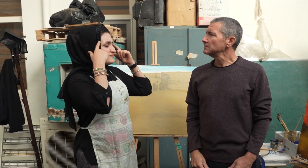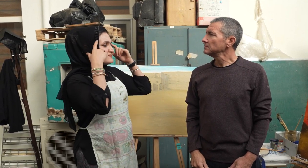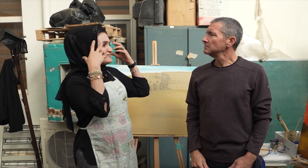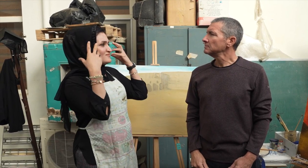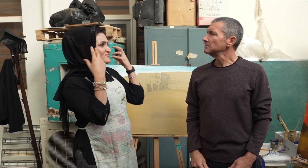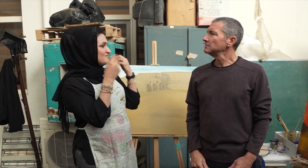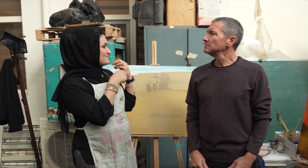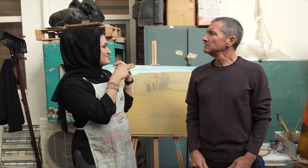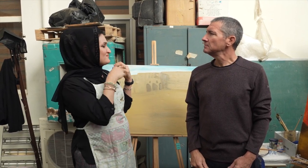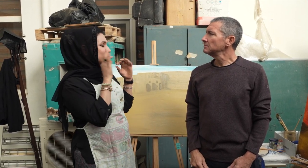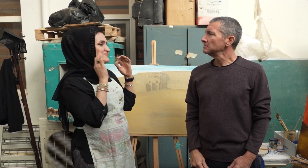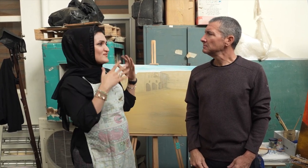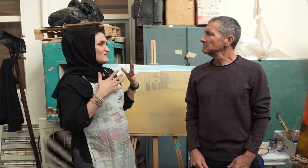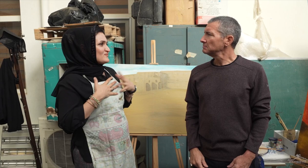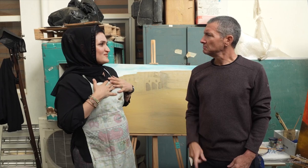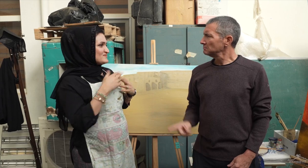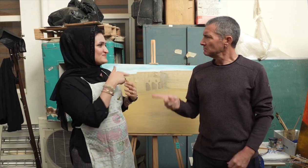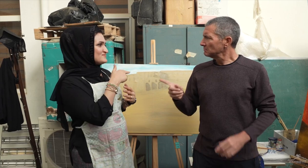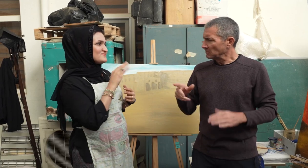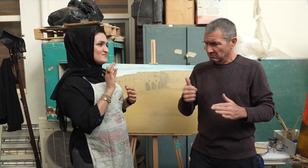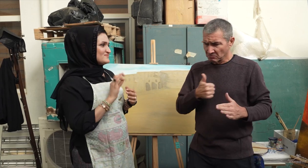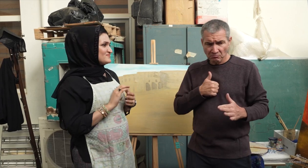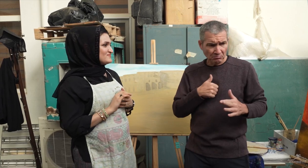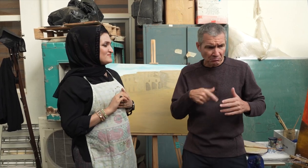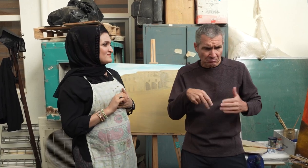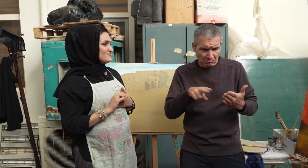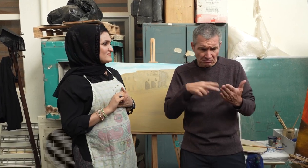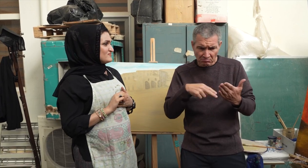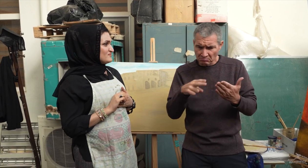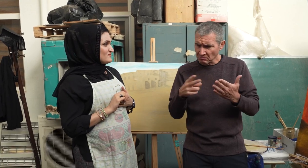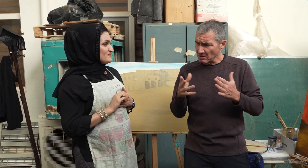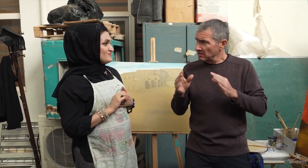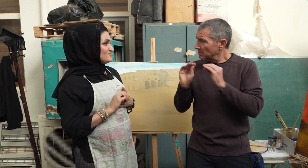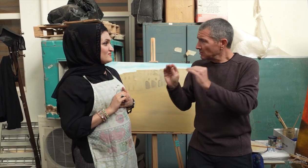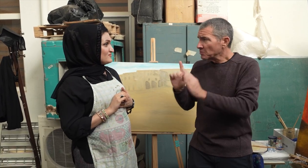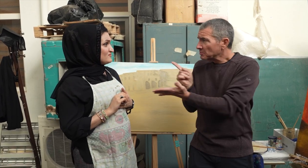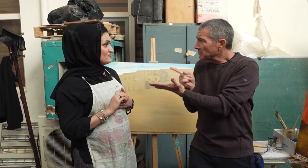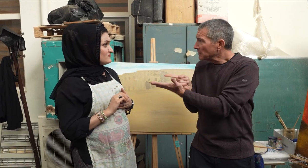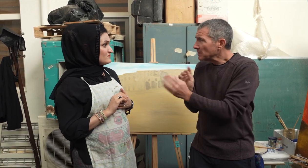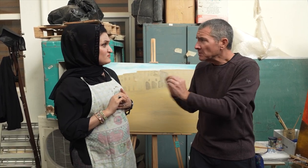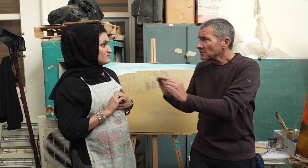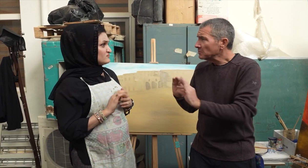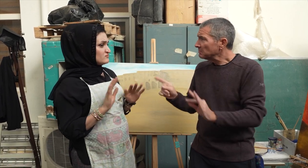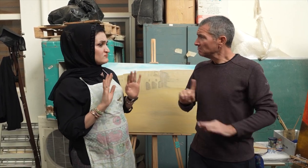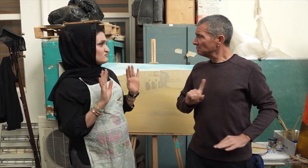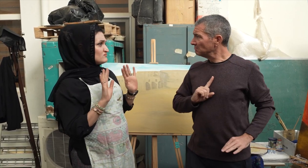I love to express my creativity in painting. I'm impressed that nobody taught you how to paint.